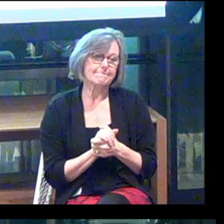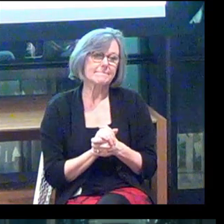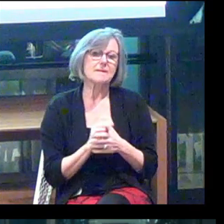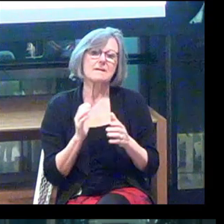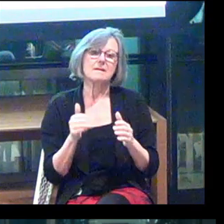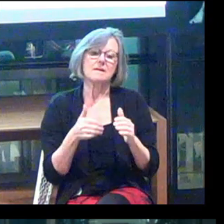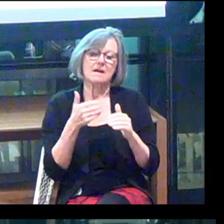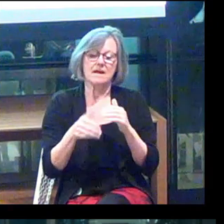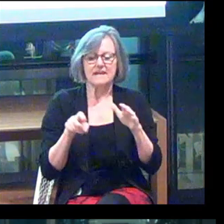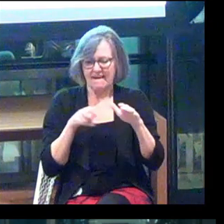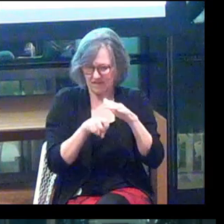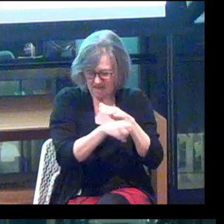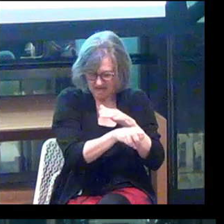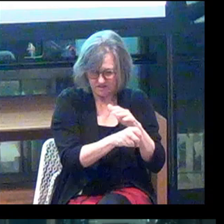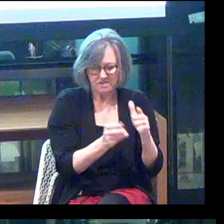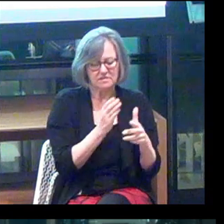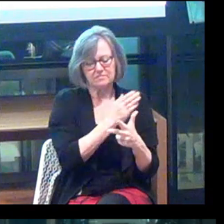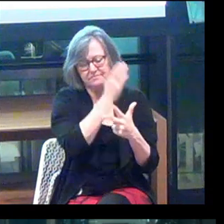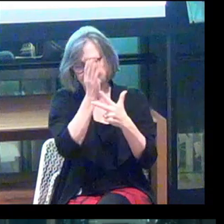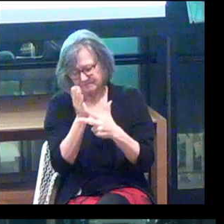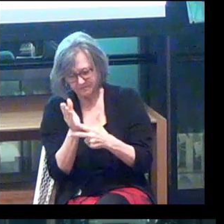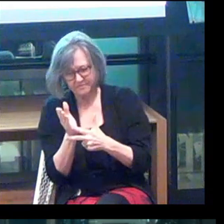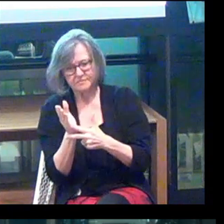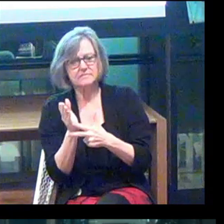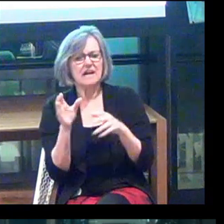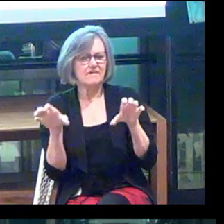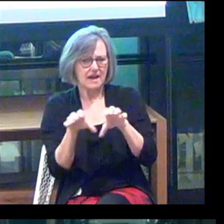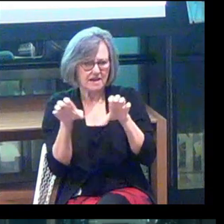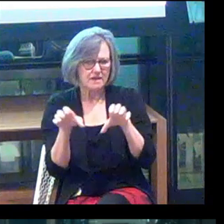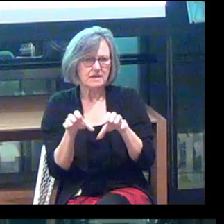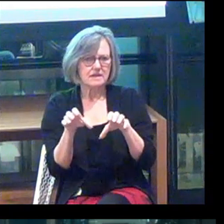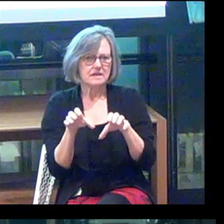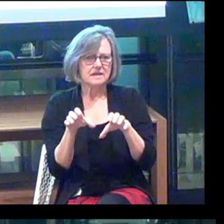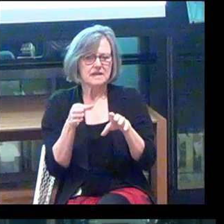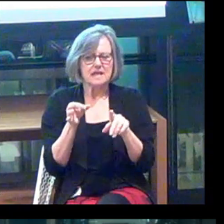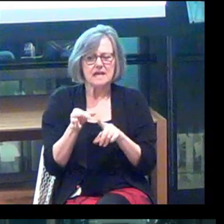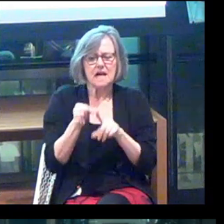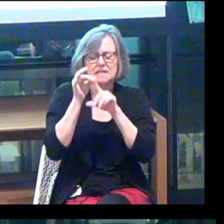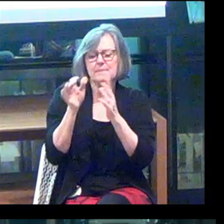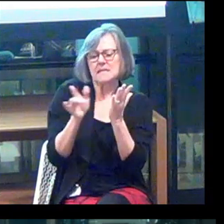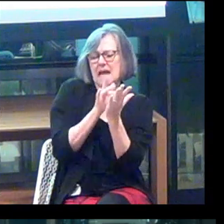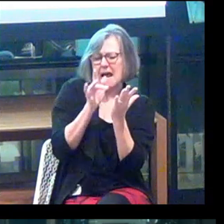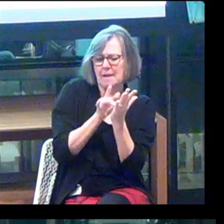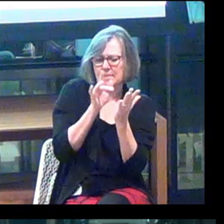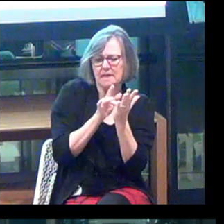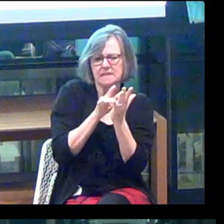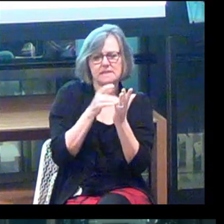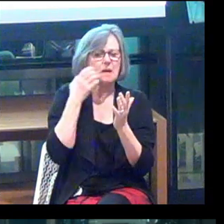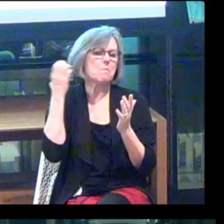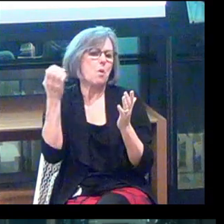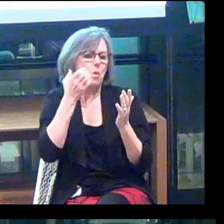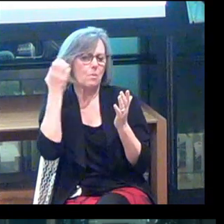Following navigation, we see a lot of activity in custom tablets and mobile devices.